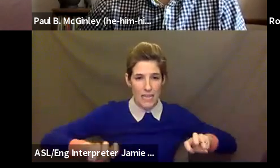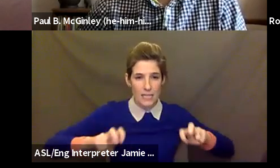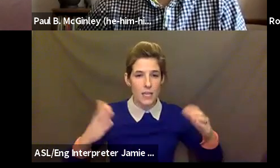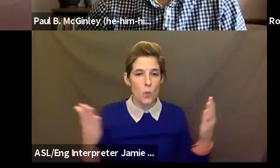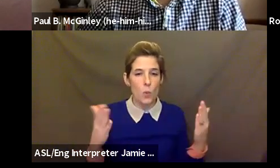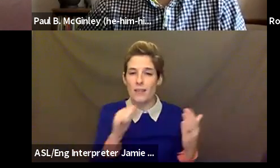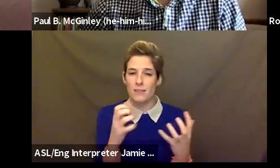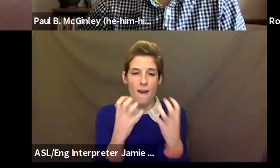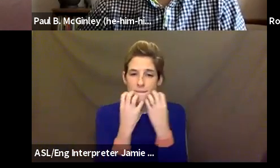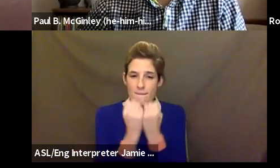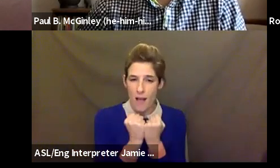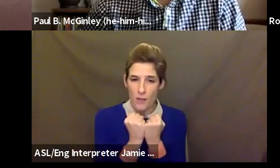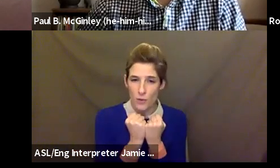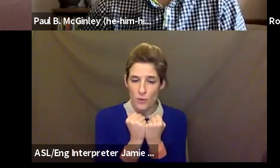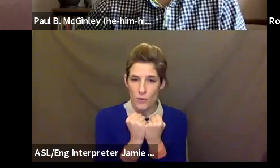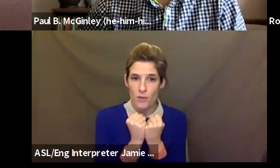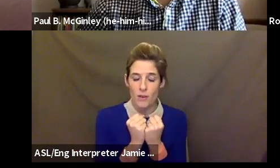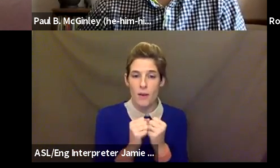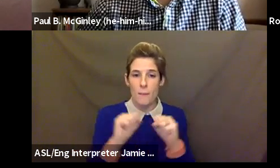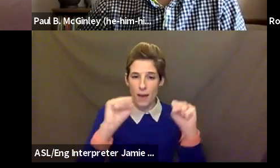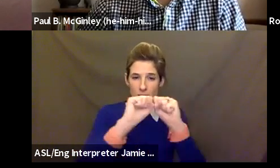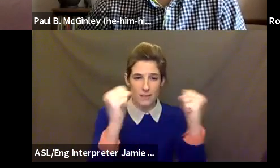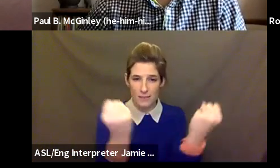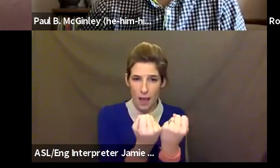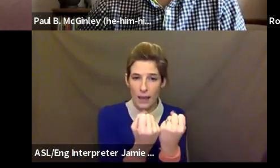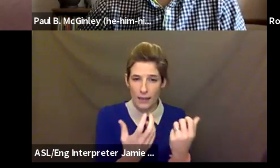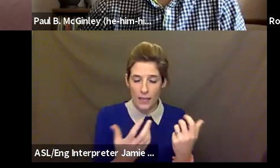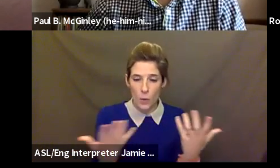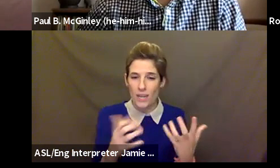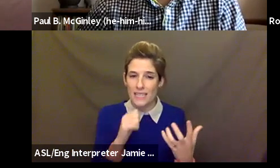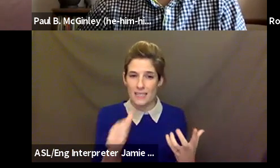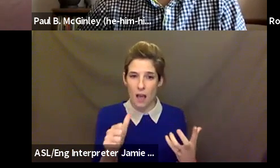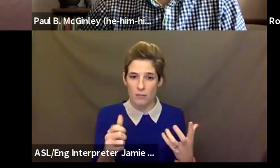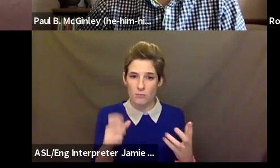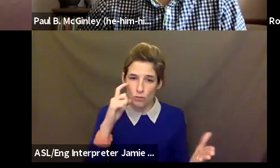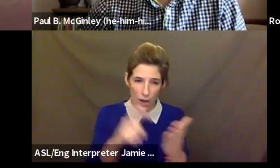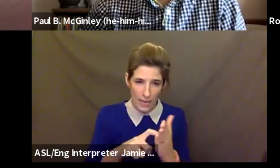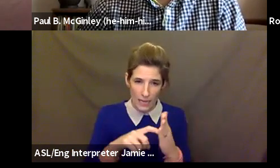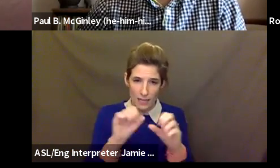And when I see their siblings in the background, when I see an